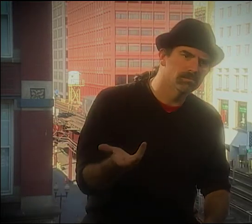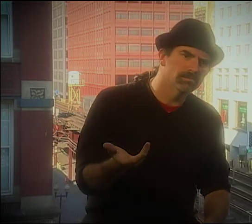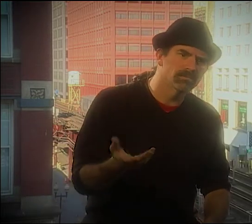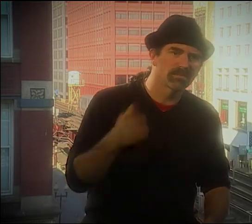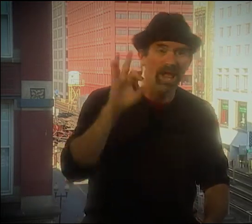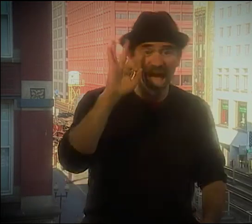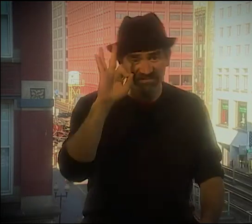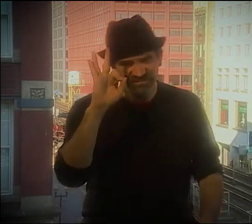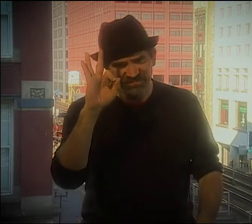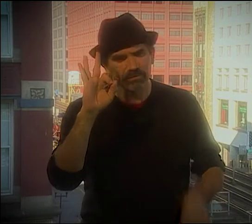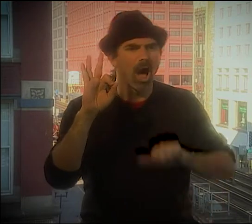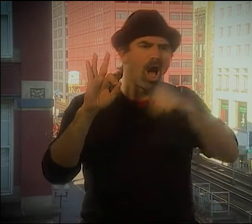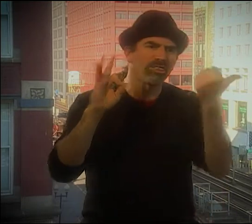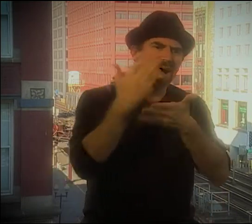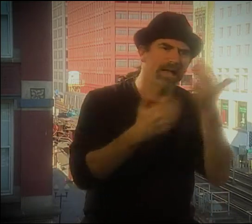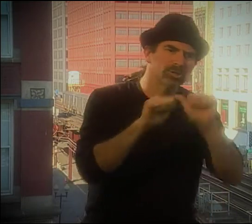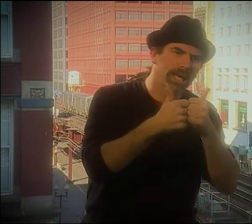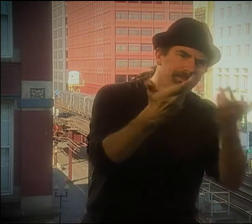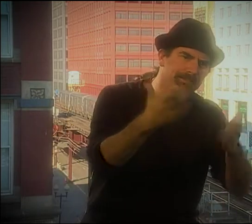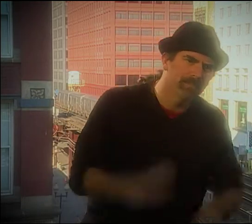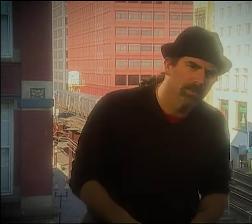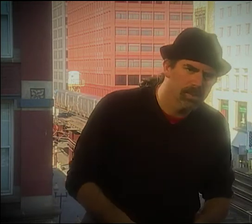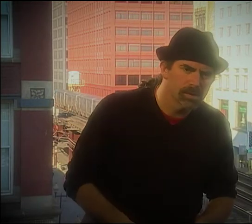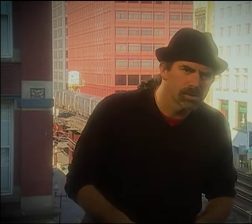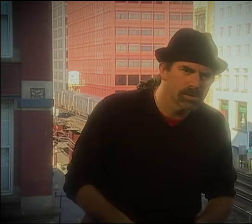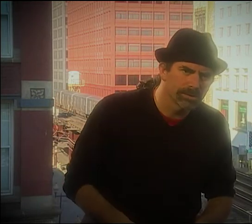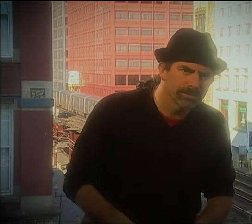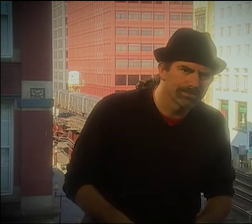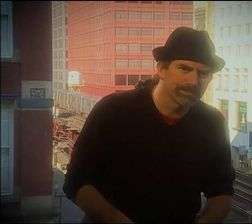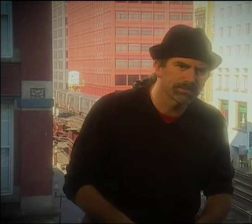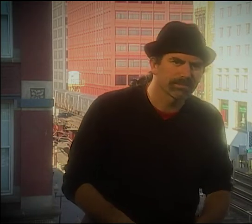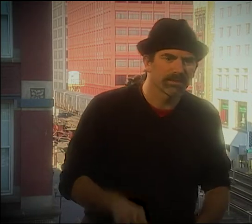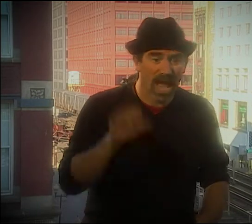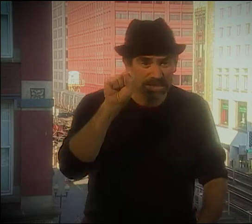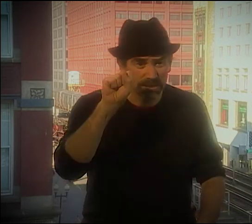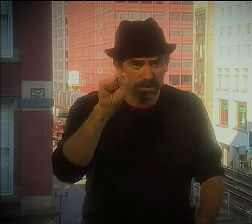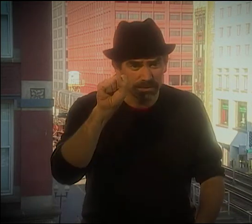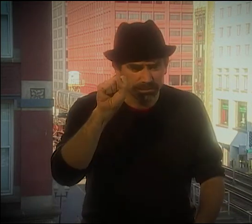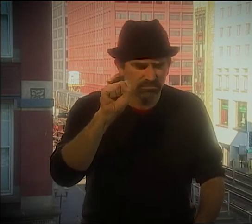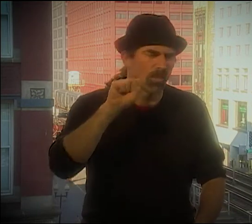SO YOU SEE, THE SAME HAND SHAPE, THE FIVE HAND SHAPE, YOU CAN GO BACK AND FORTH.